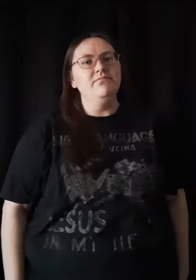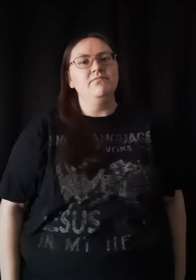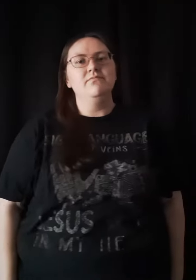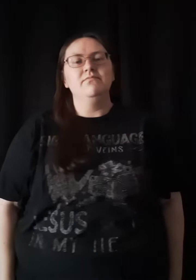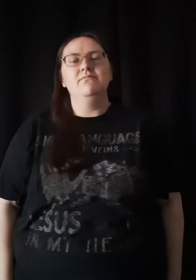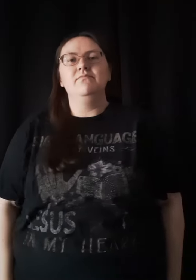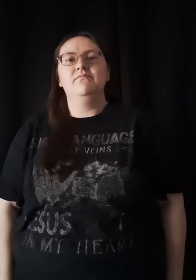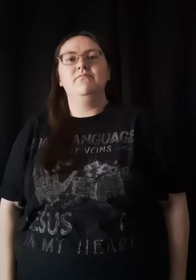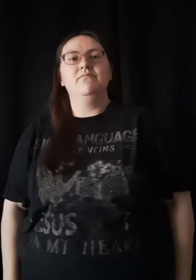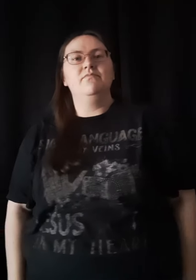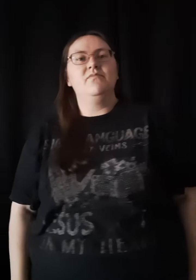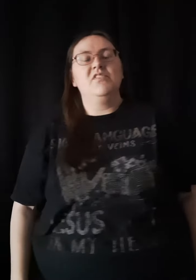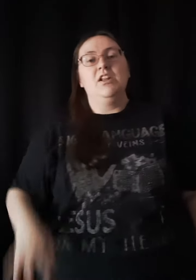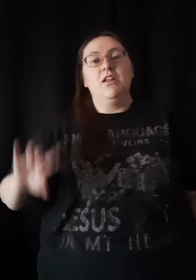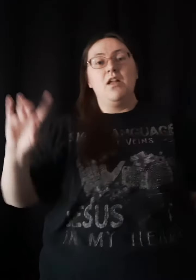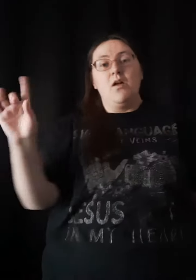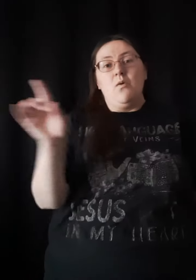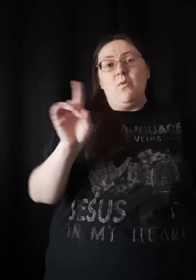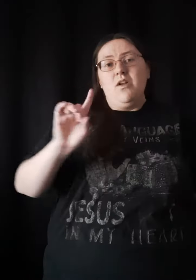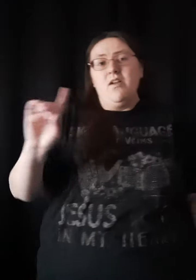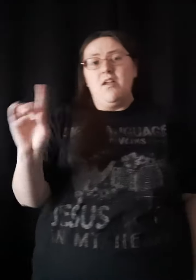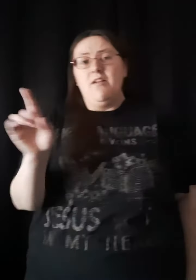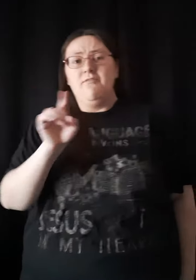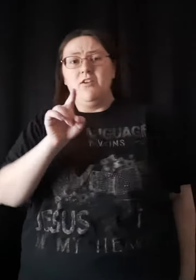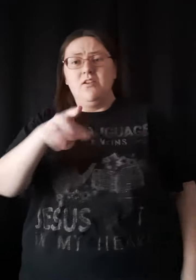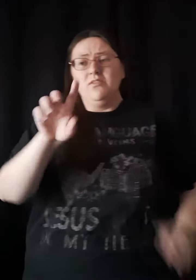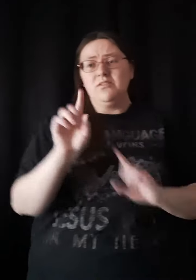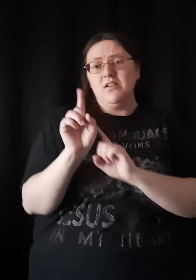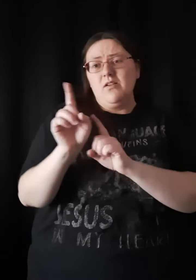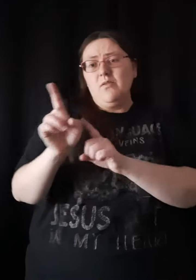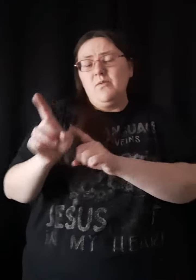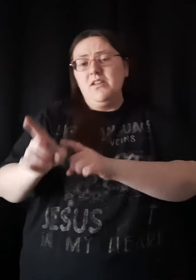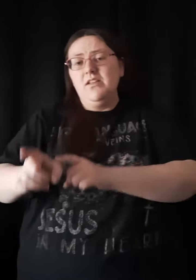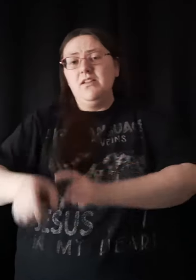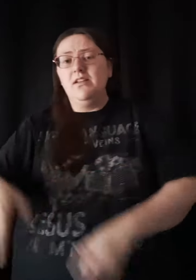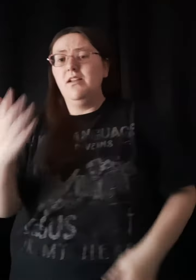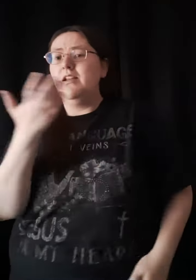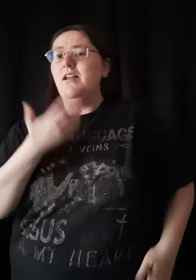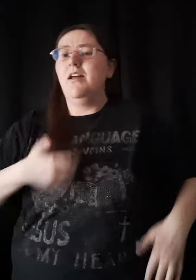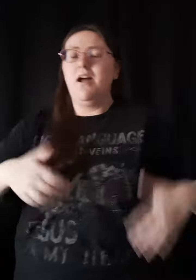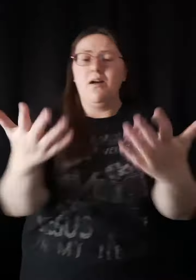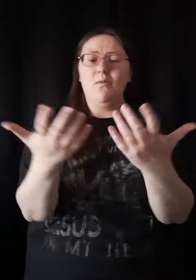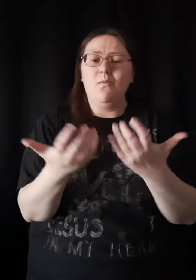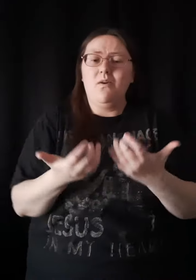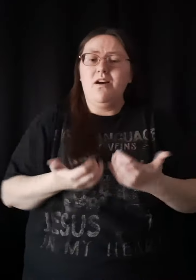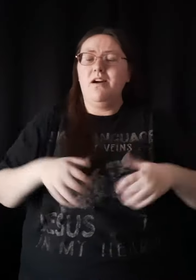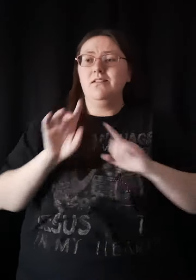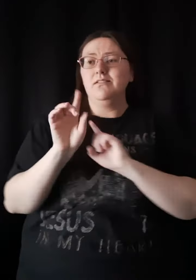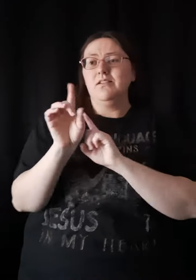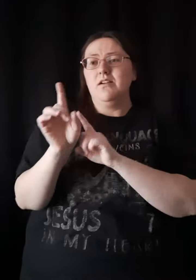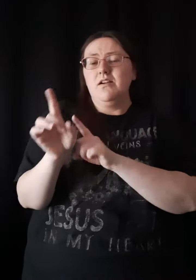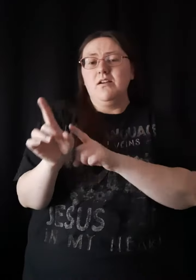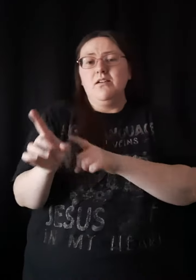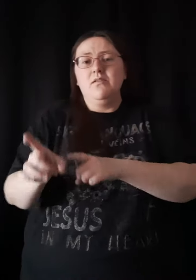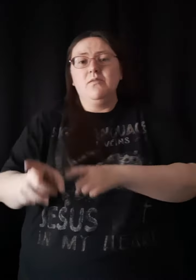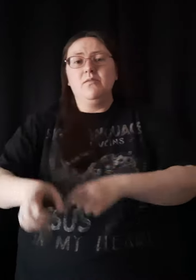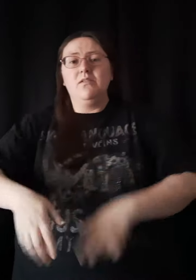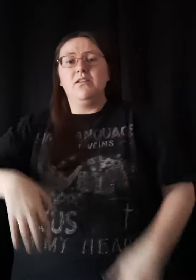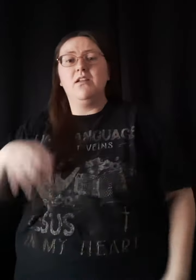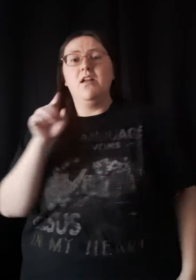(farewell by rihanna playing) Wherever you're going I wanna go